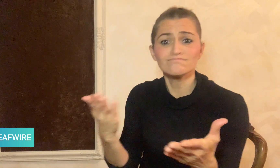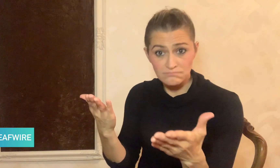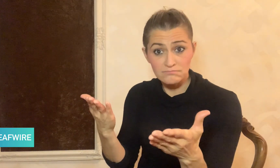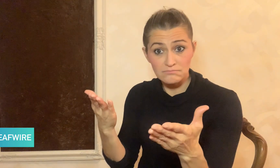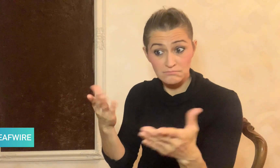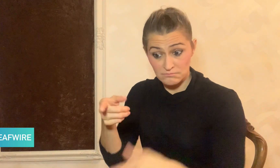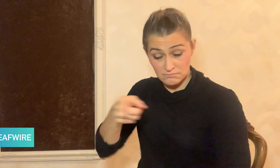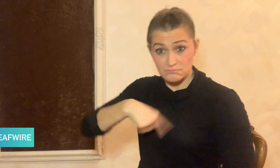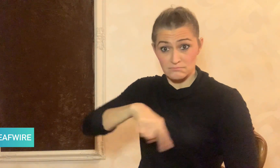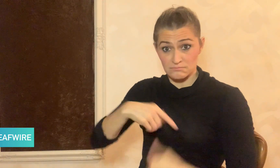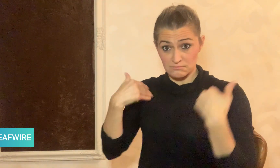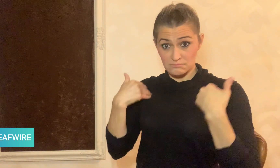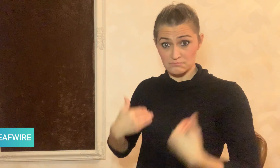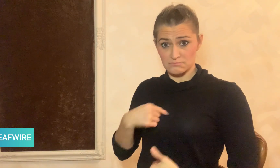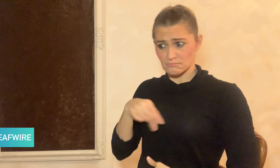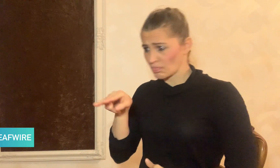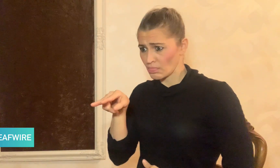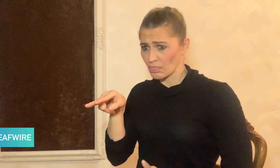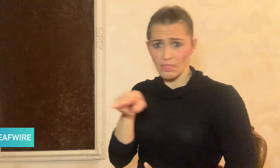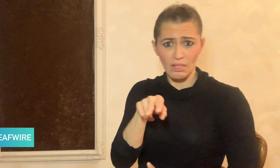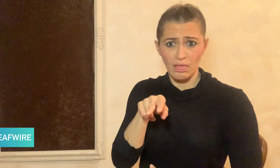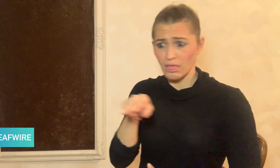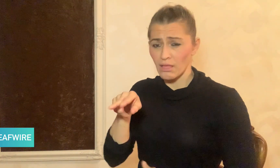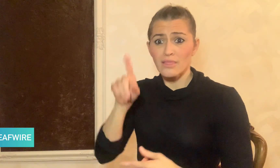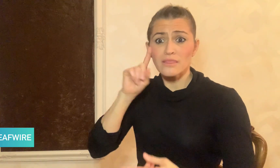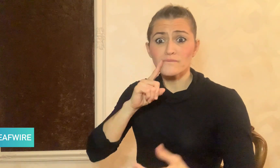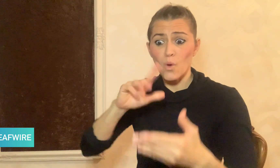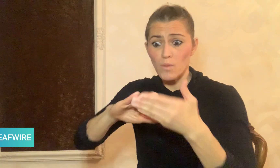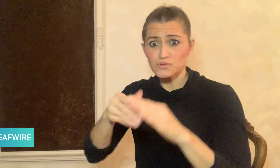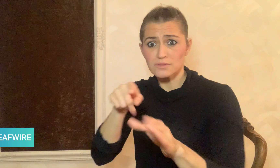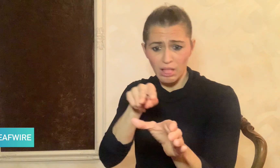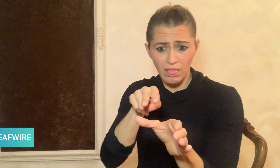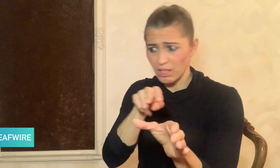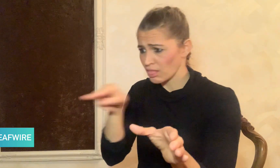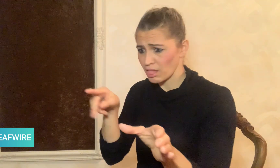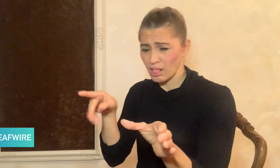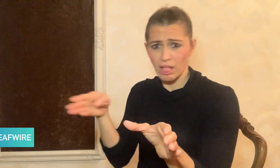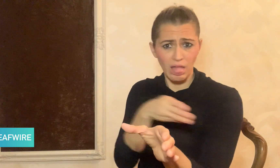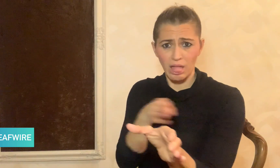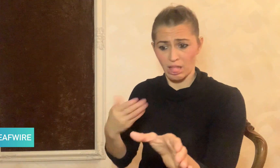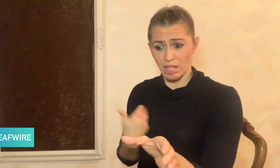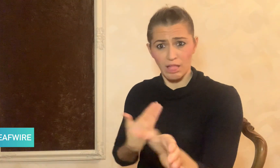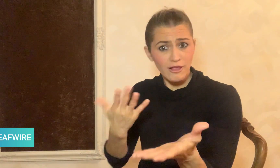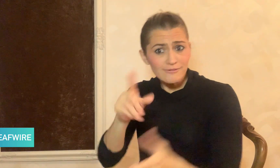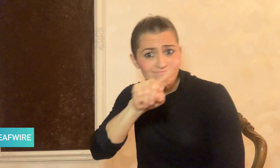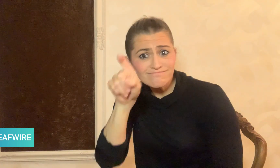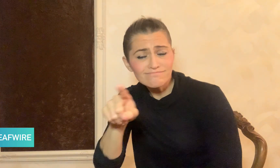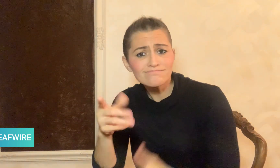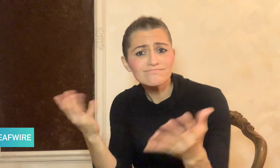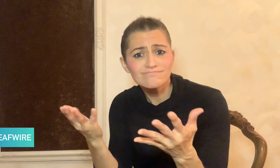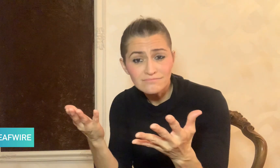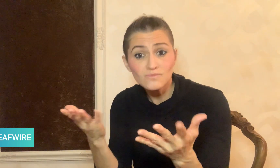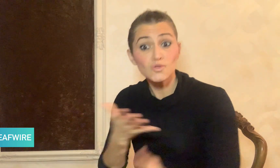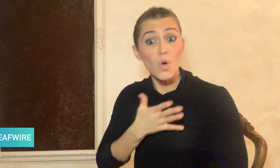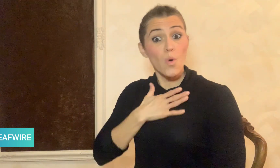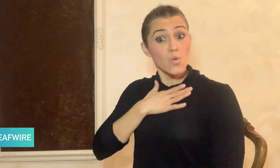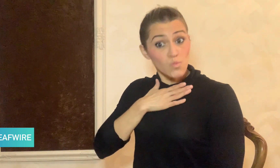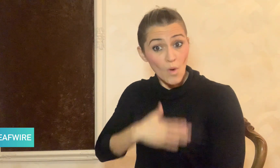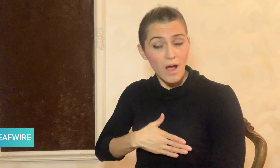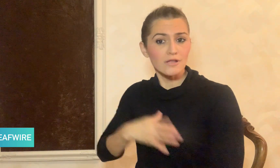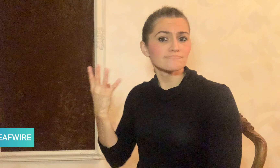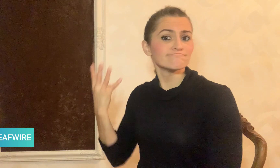Are they finding it outside the Deaf Community?